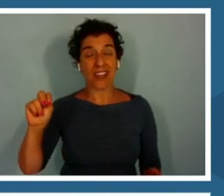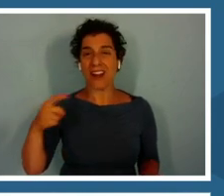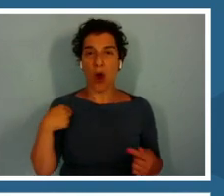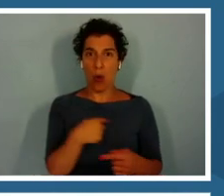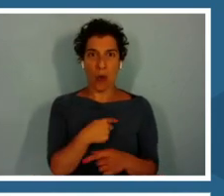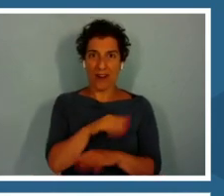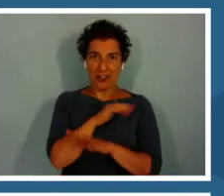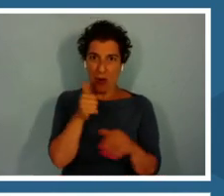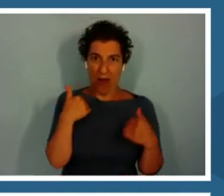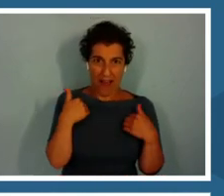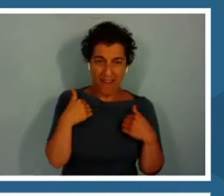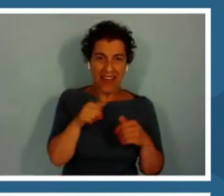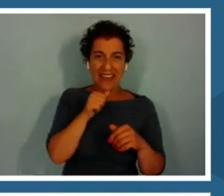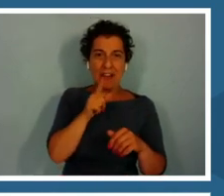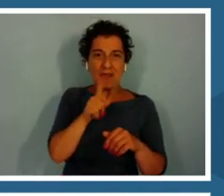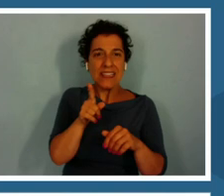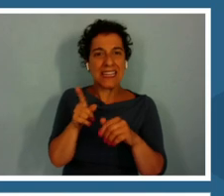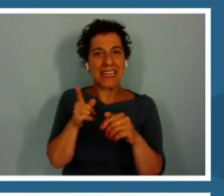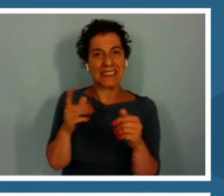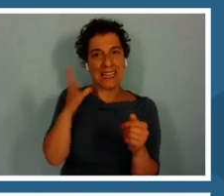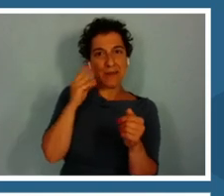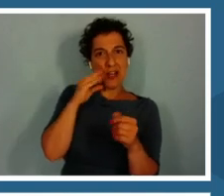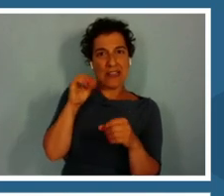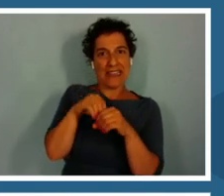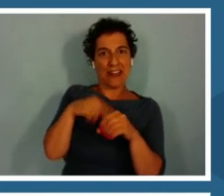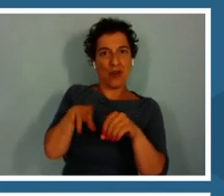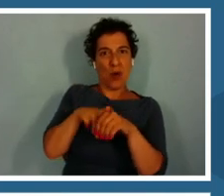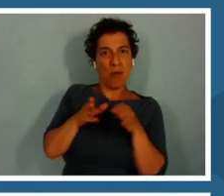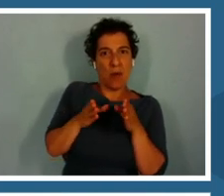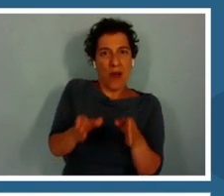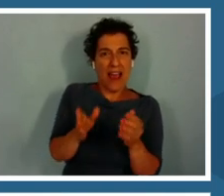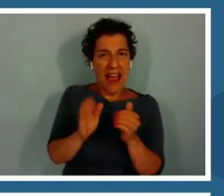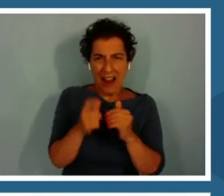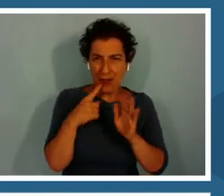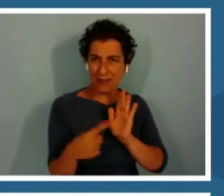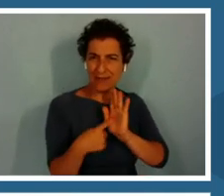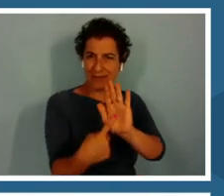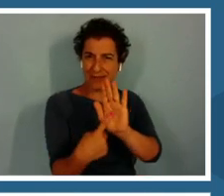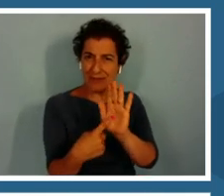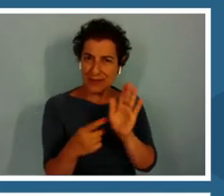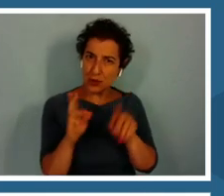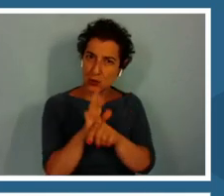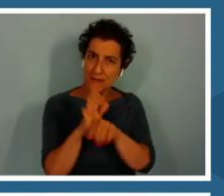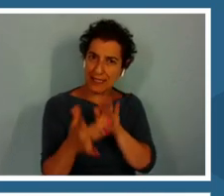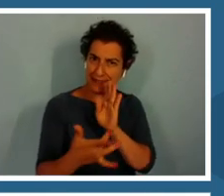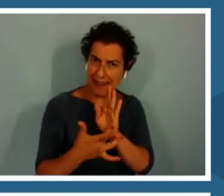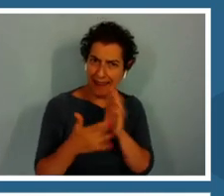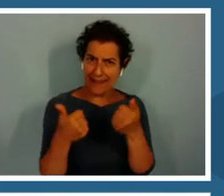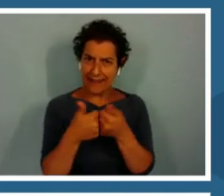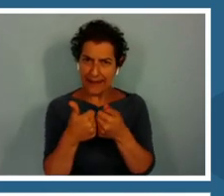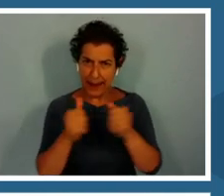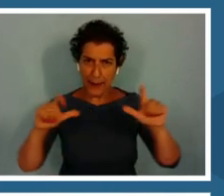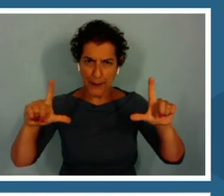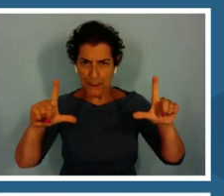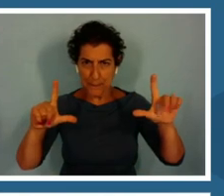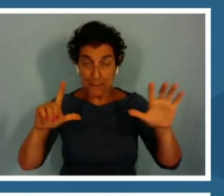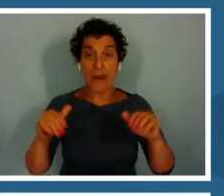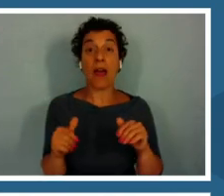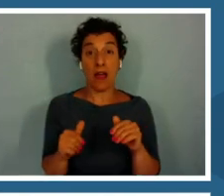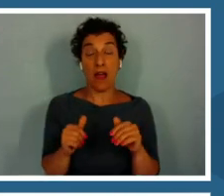How could we portray that using technology, using a game environment? In the next slide were going to play that introduction video.